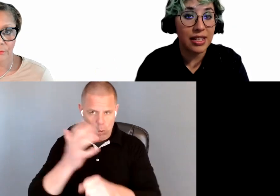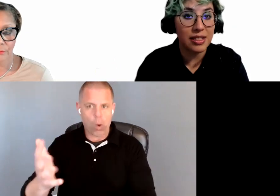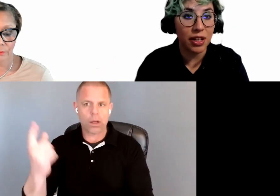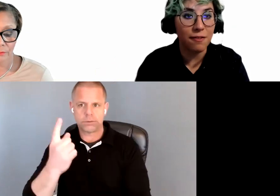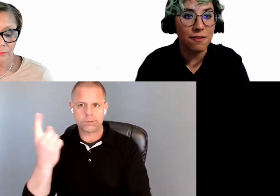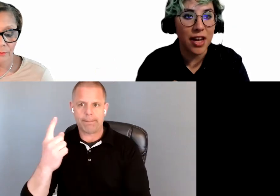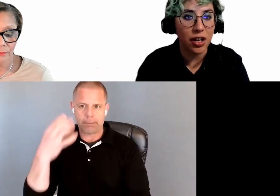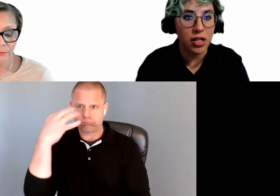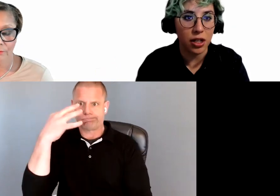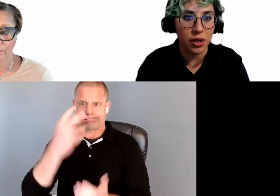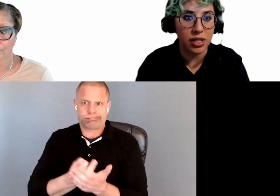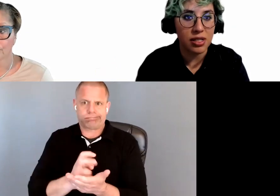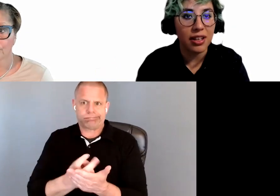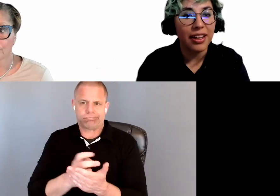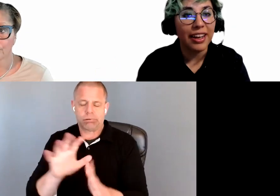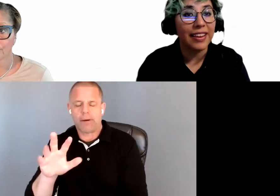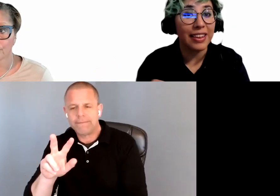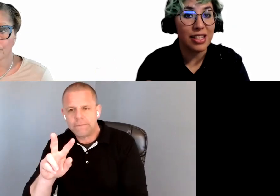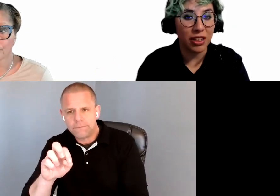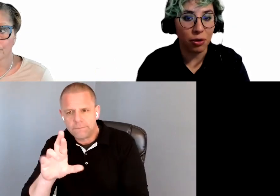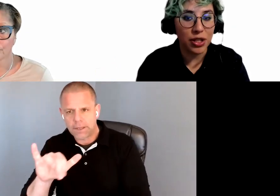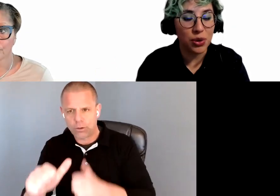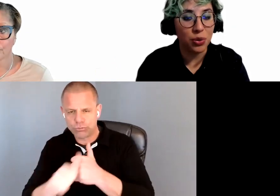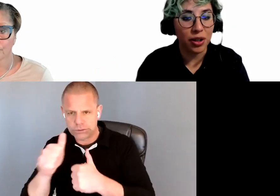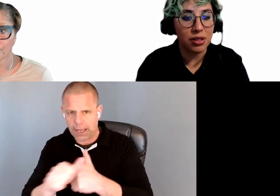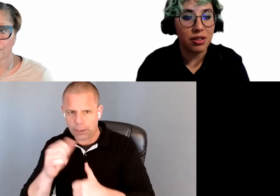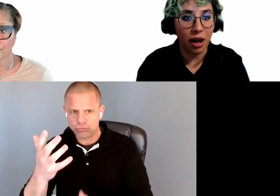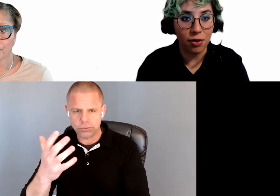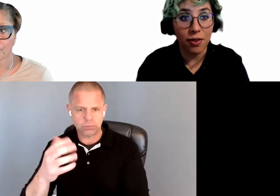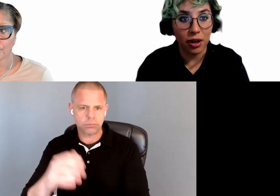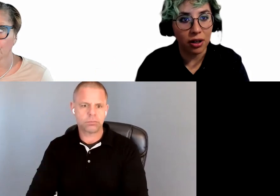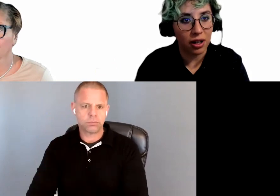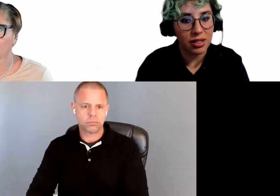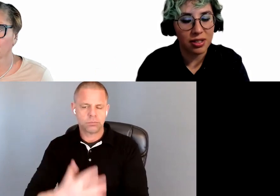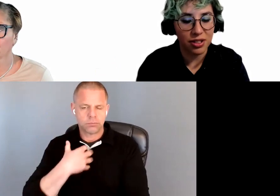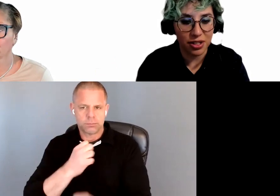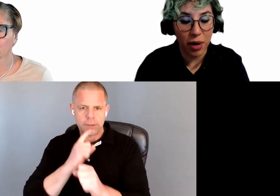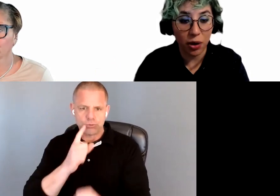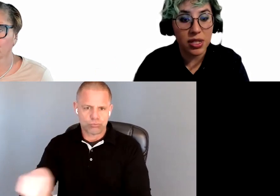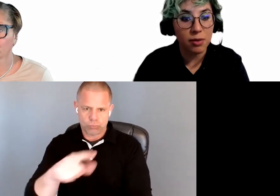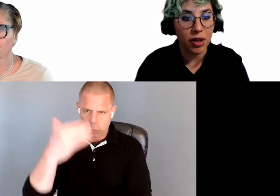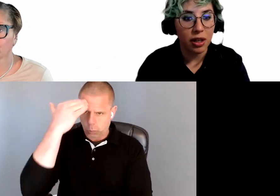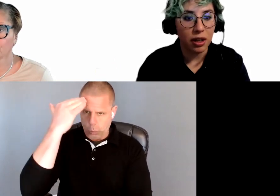is something very dangerous and something that we do want to have you very conscious about.